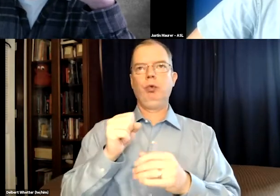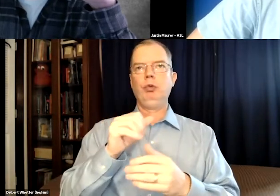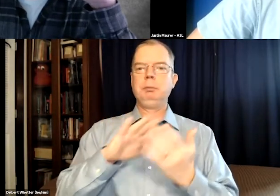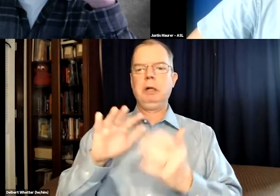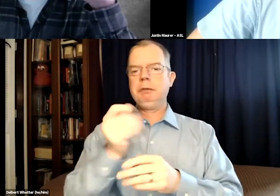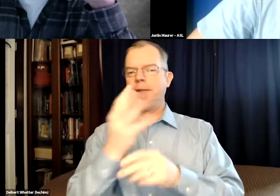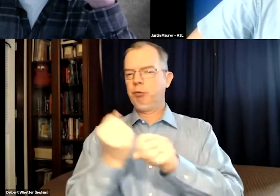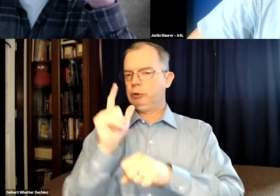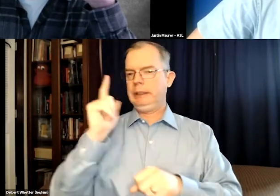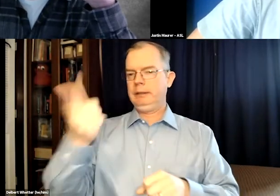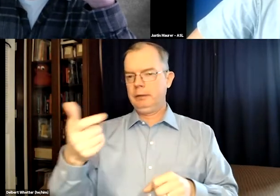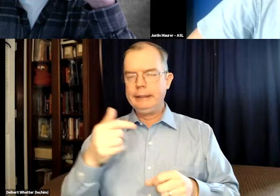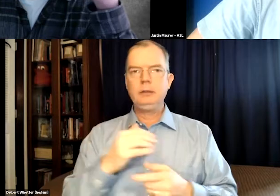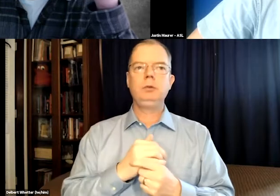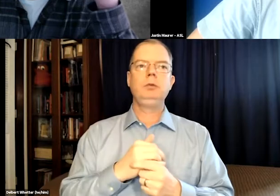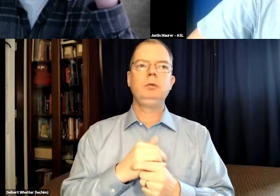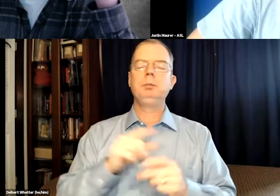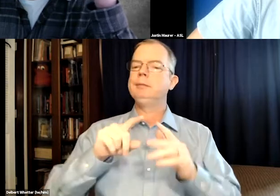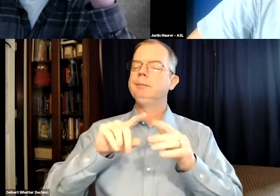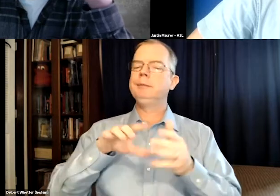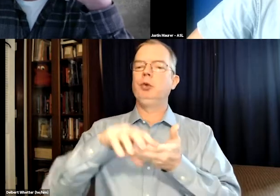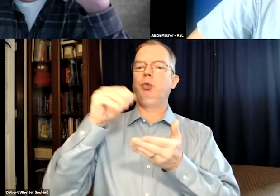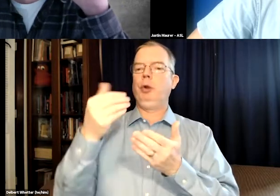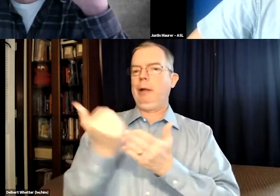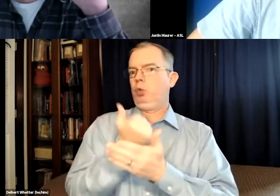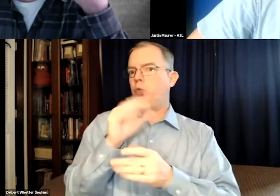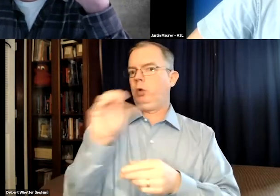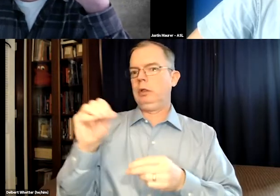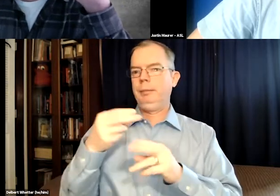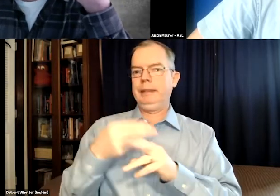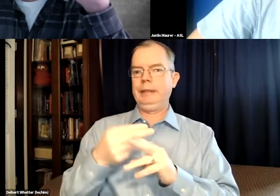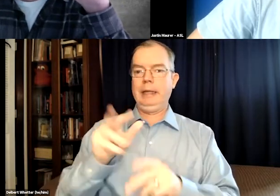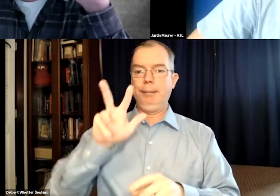So we were wondering what we could do. And this was about 15 years,